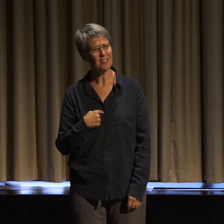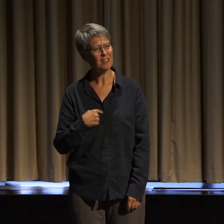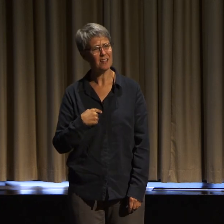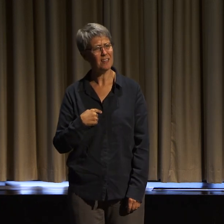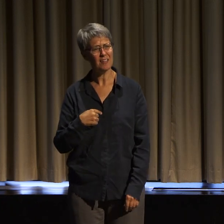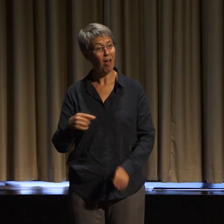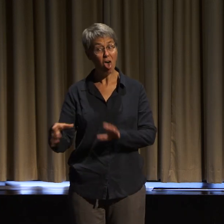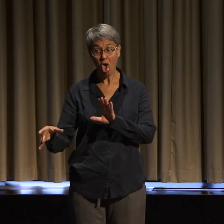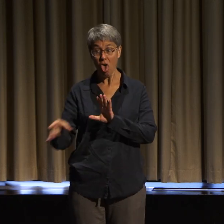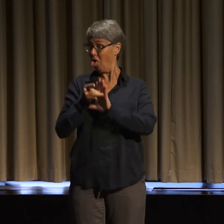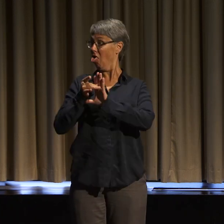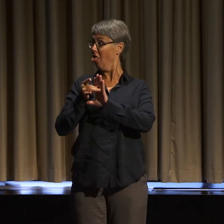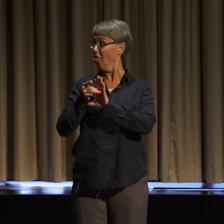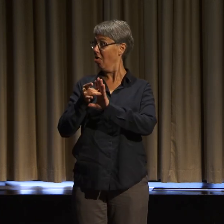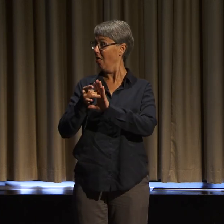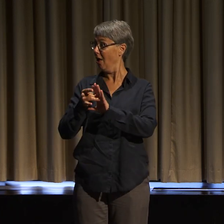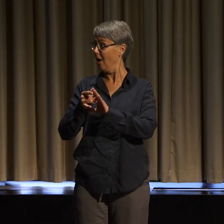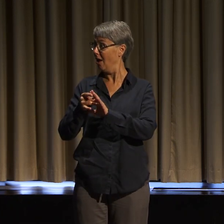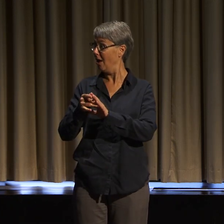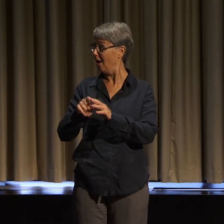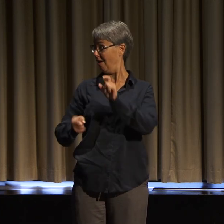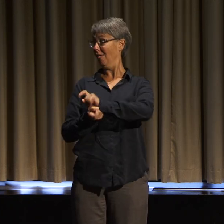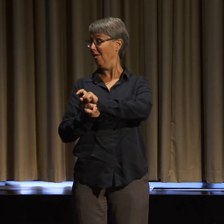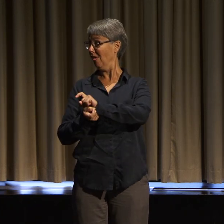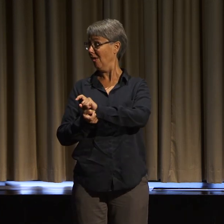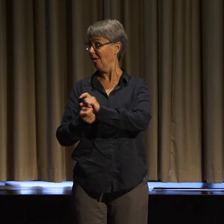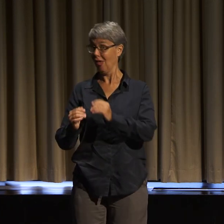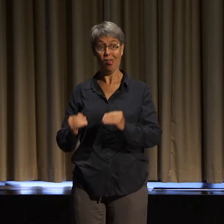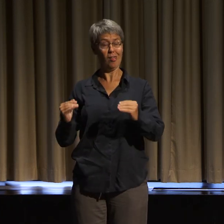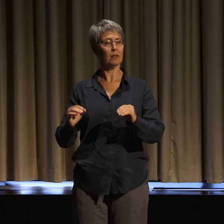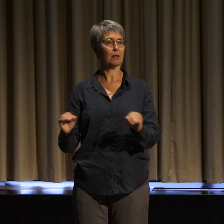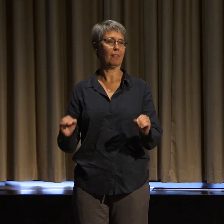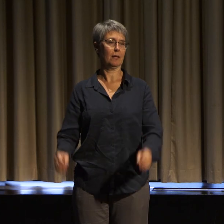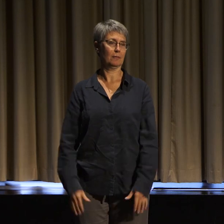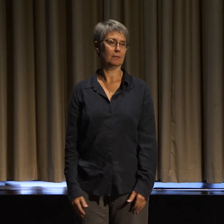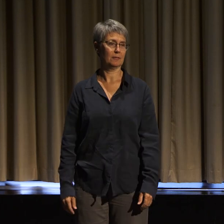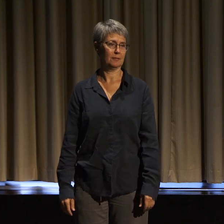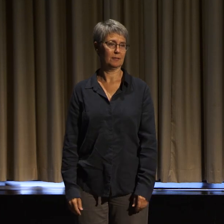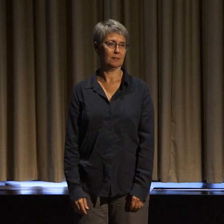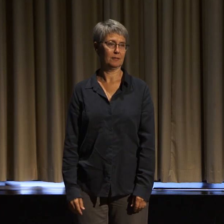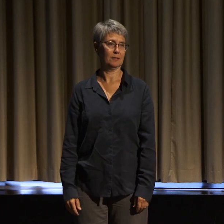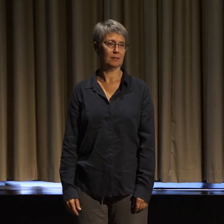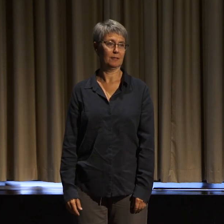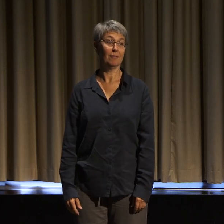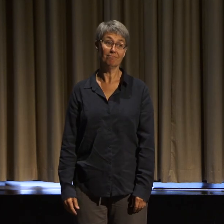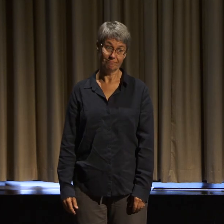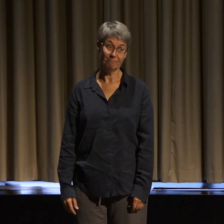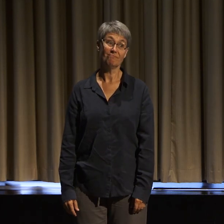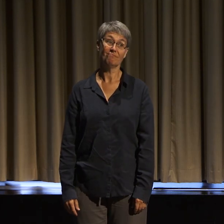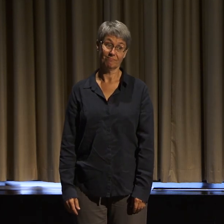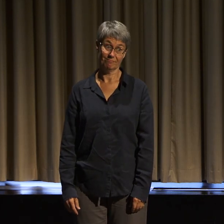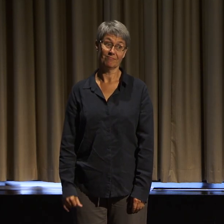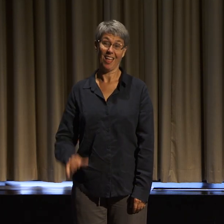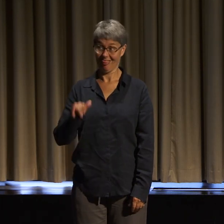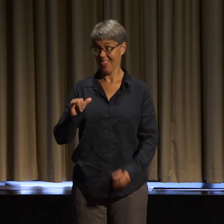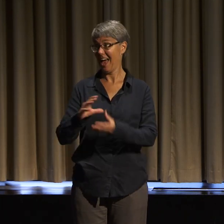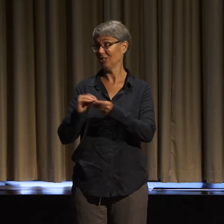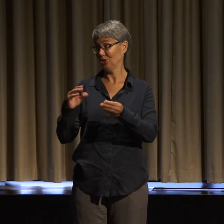And I say that because I think that our stories are so powerful and magnificent. I hope that you all, everybody here in this room,